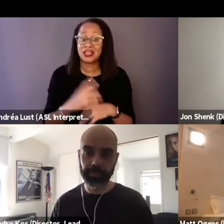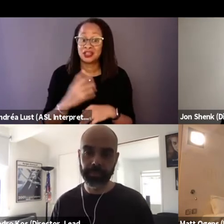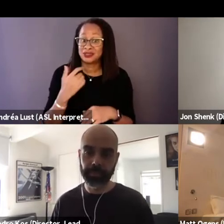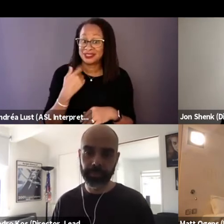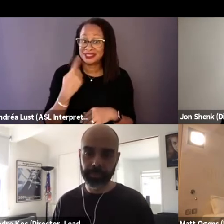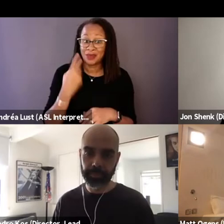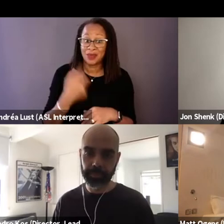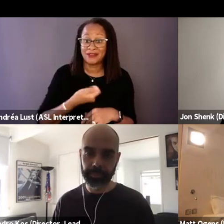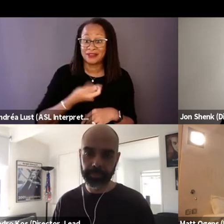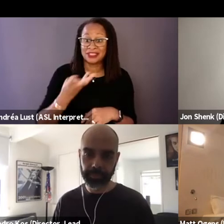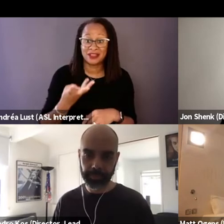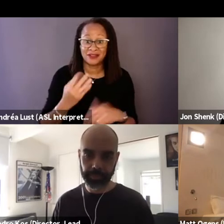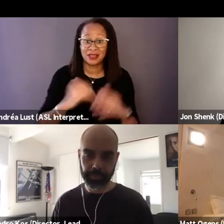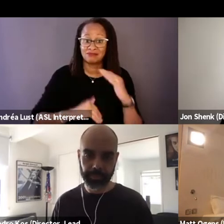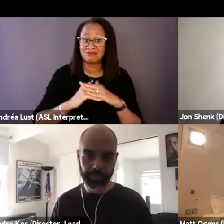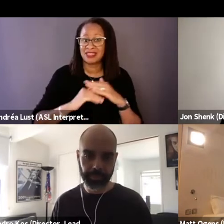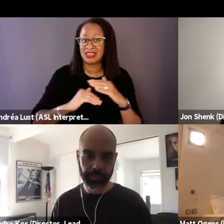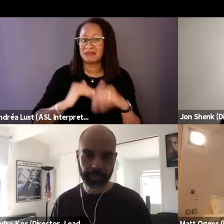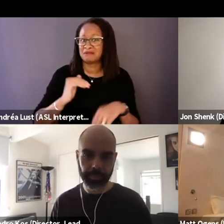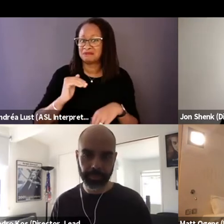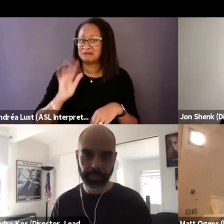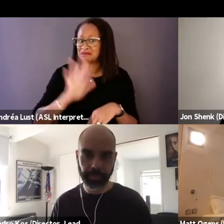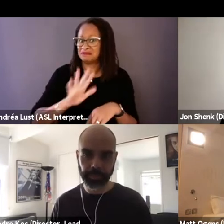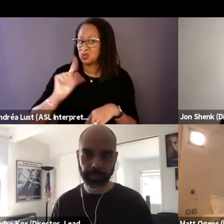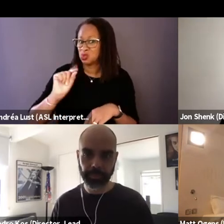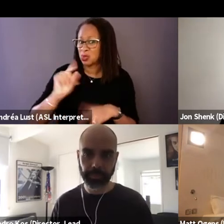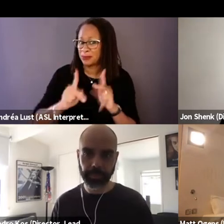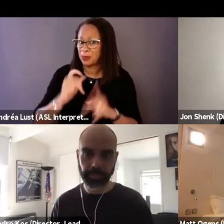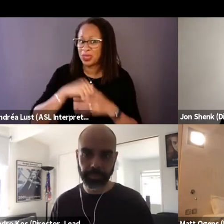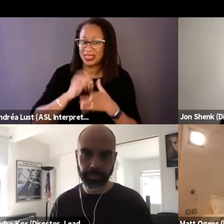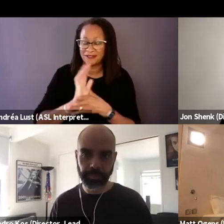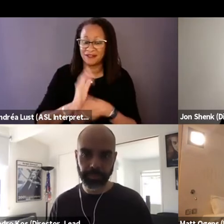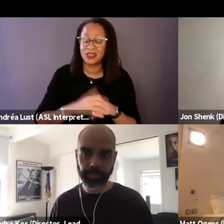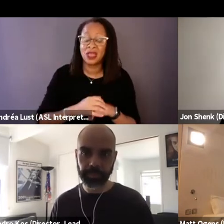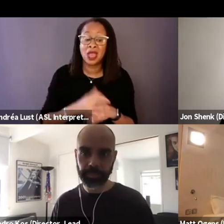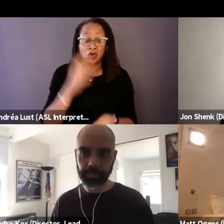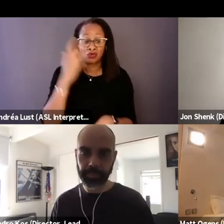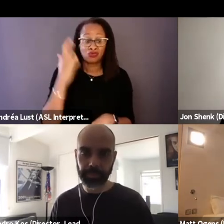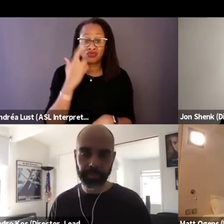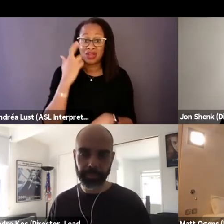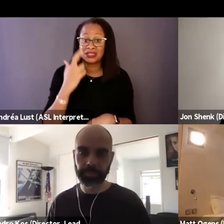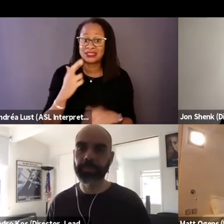I think, upwards of 20 or so. And we realized we could in a kind of a rapid fire way,